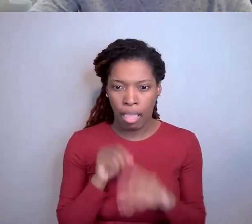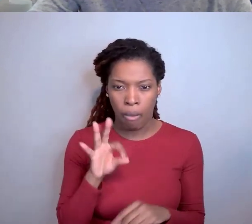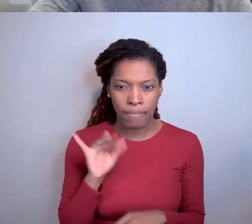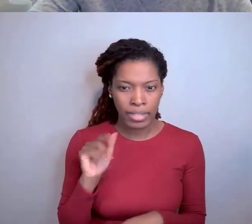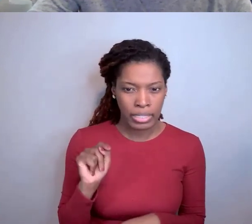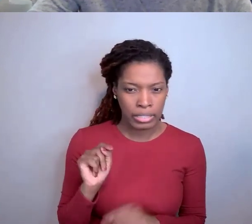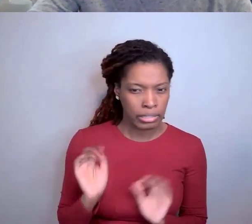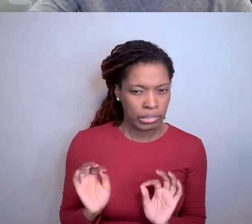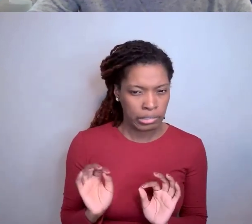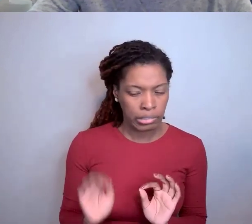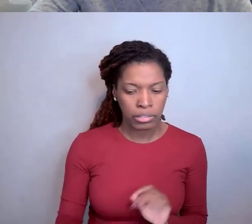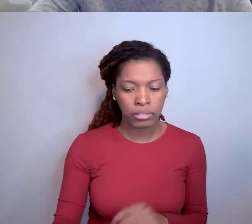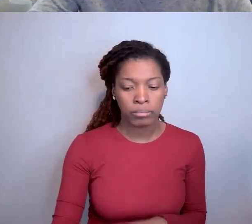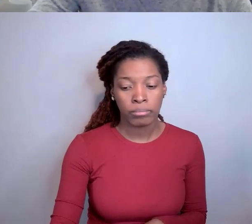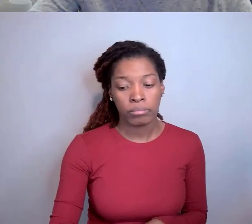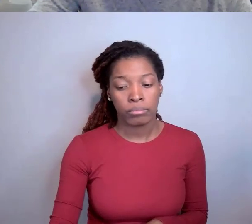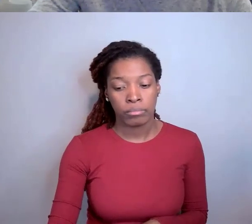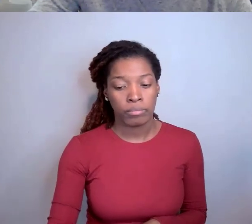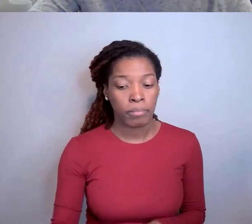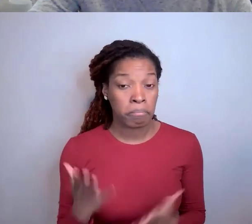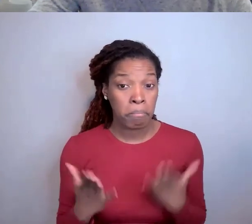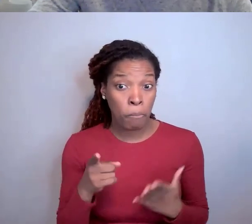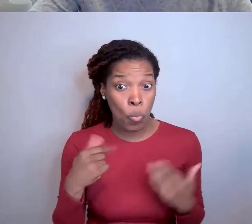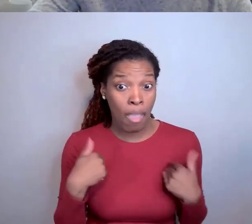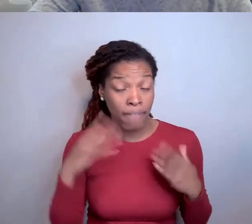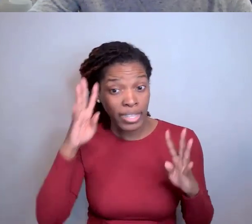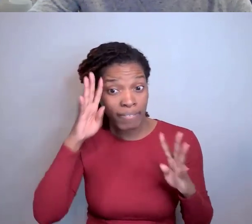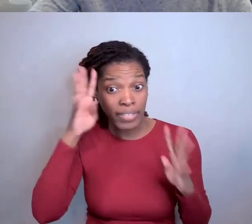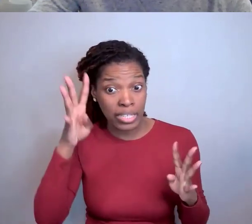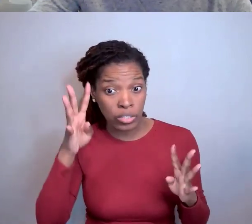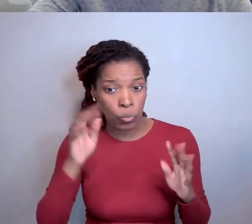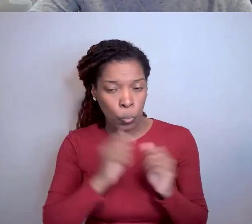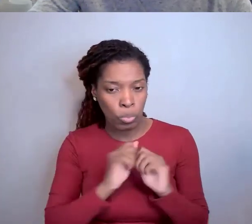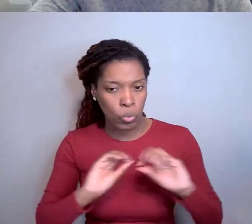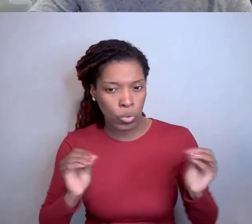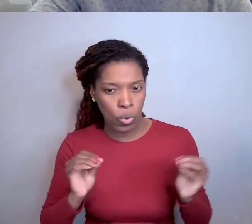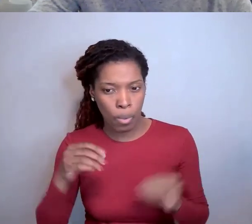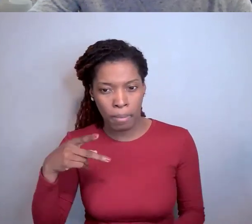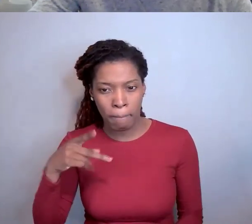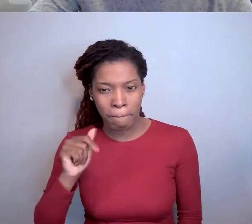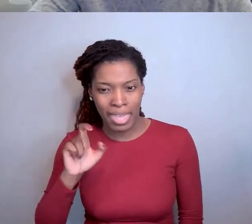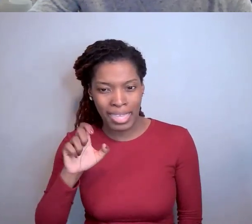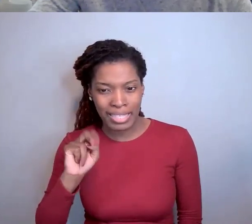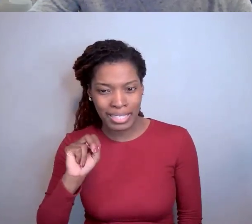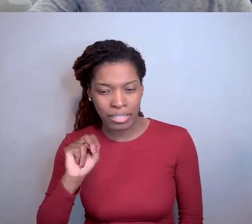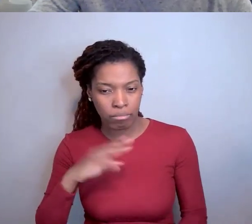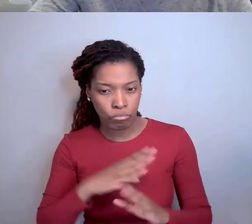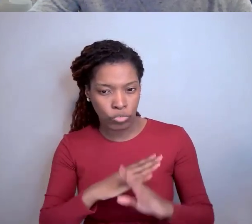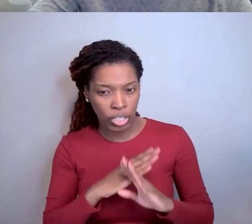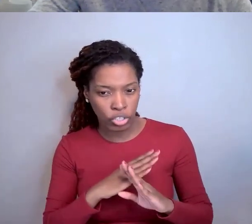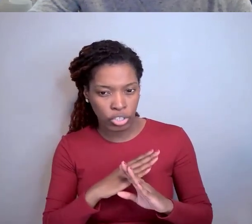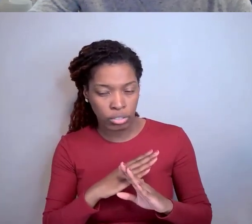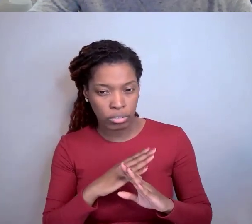where there was no patent protection pursued, but it was still an invention that should be reported